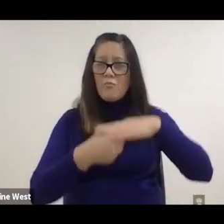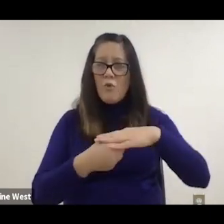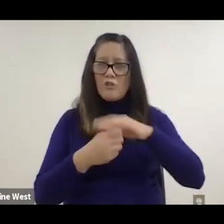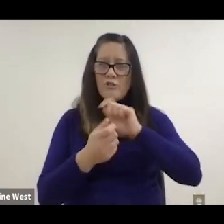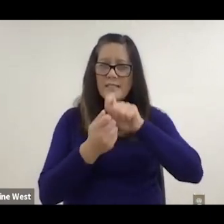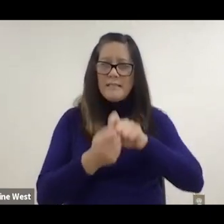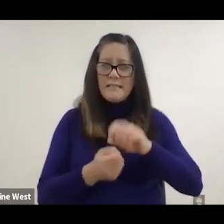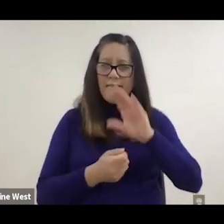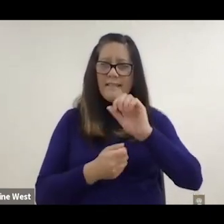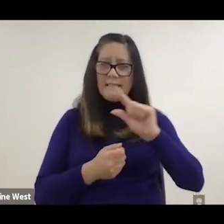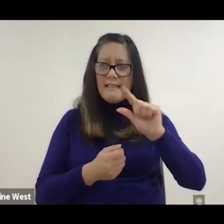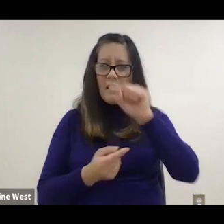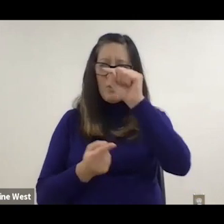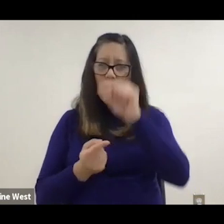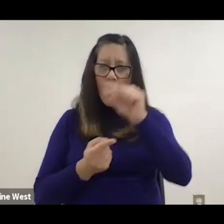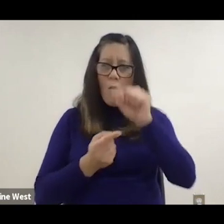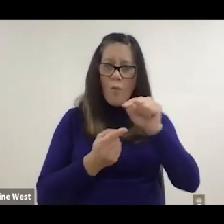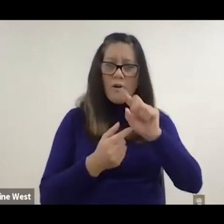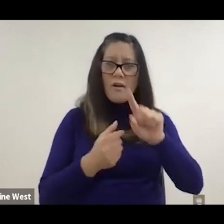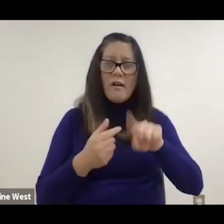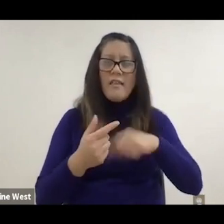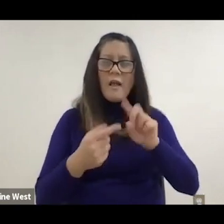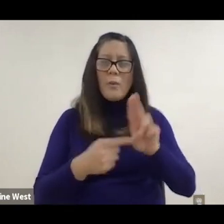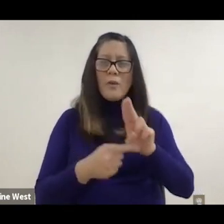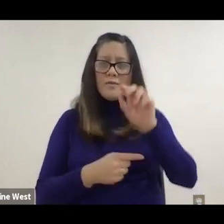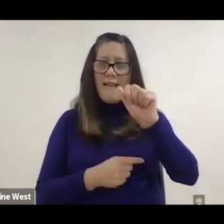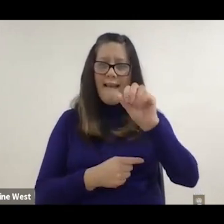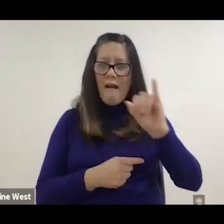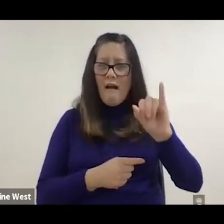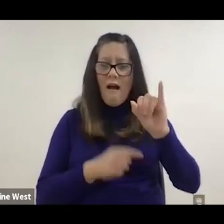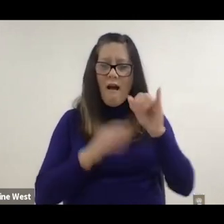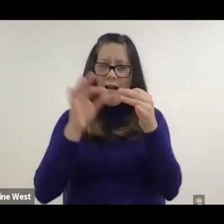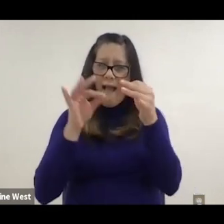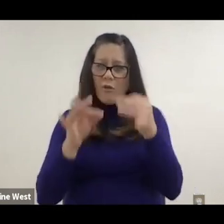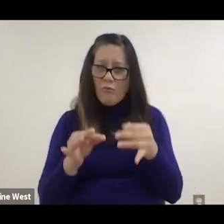But then we used an AI algorithm to re distribute the load to minimize